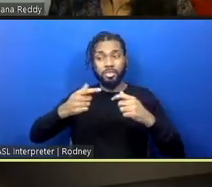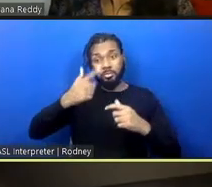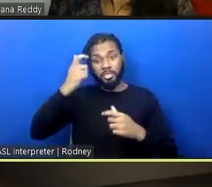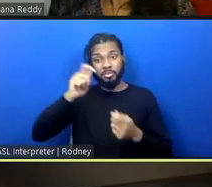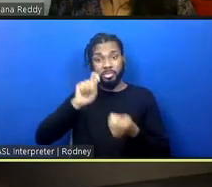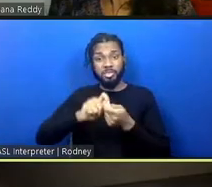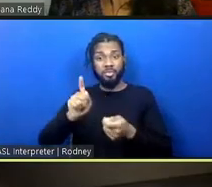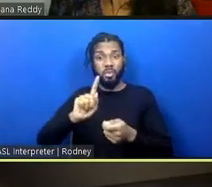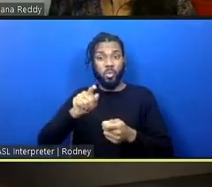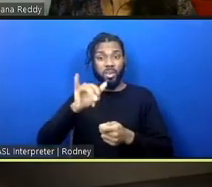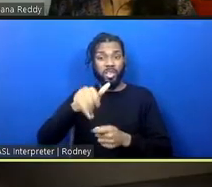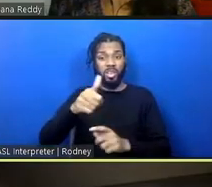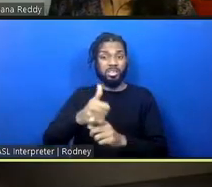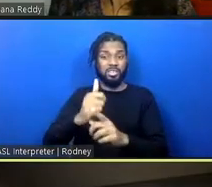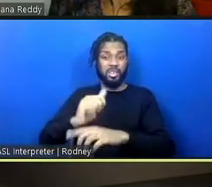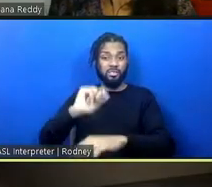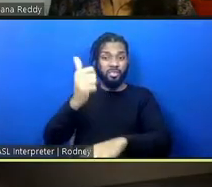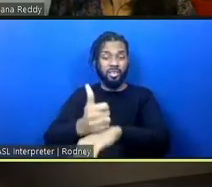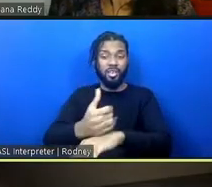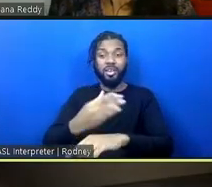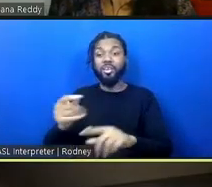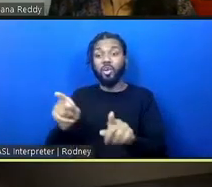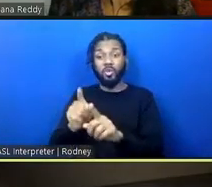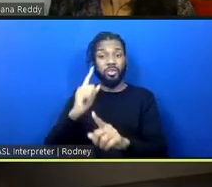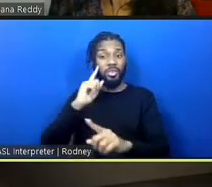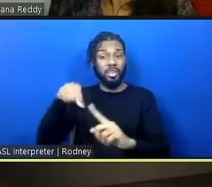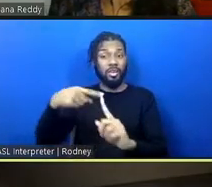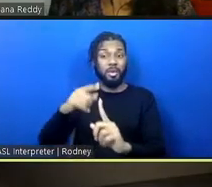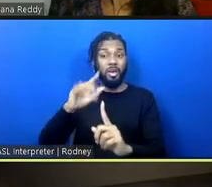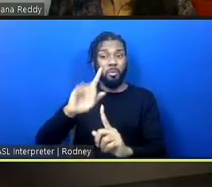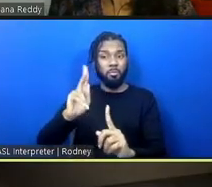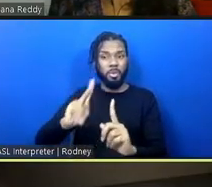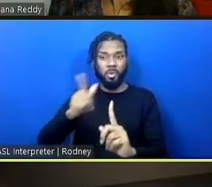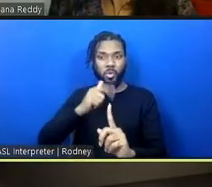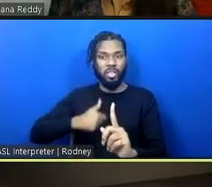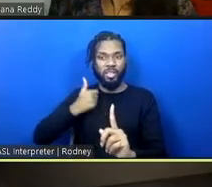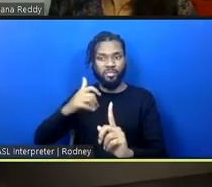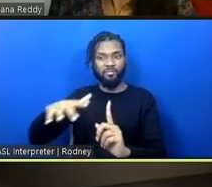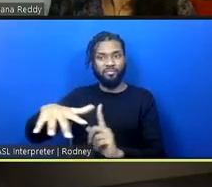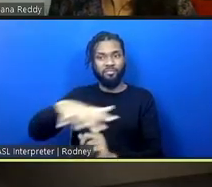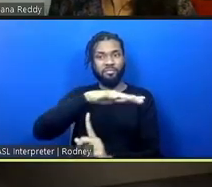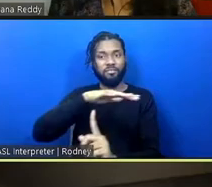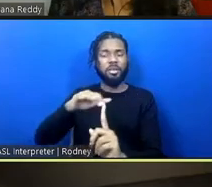and thinking about its resonance beyond, not only looking at the community that